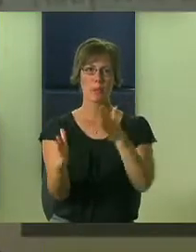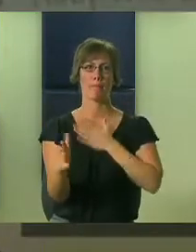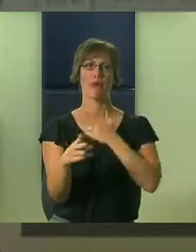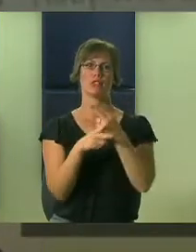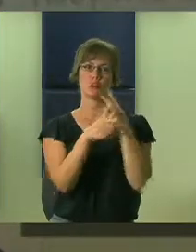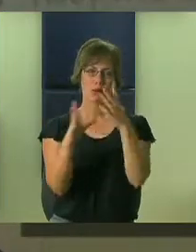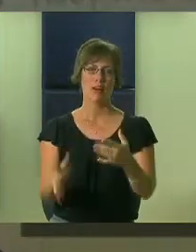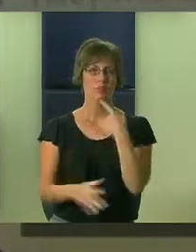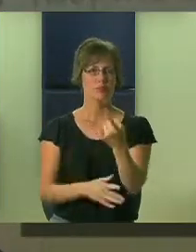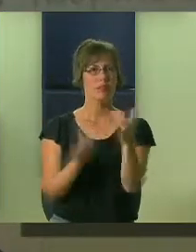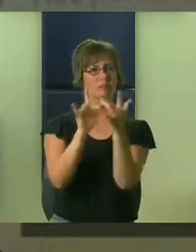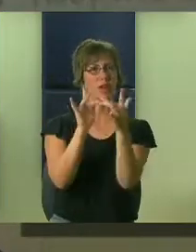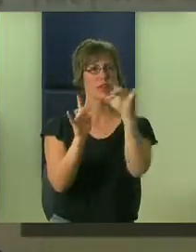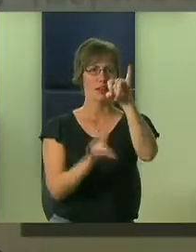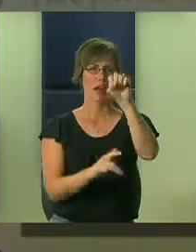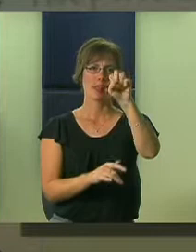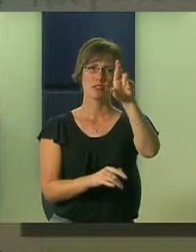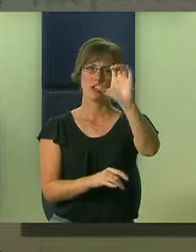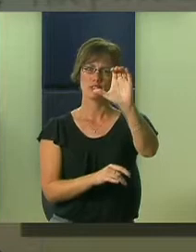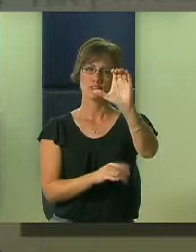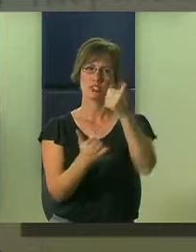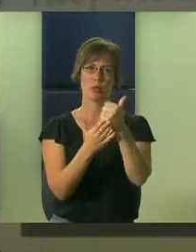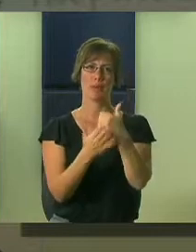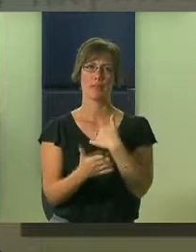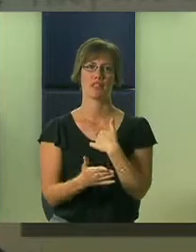I contact ISRC in order to help me better in the classroom.